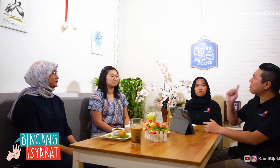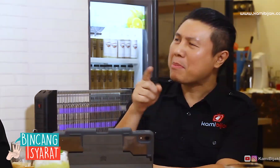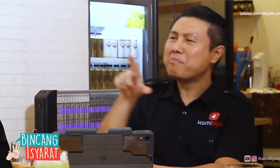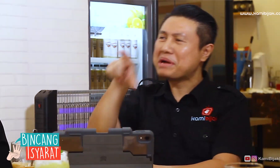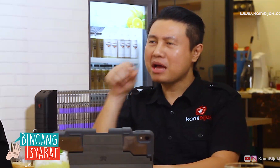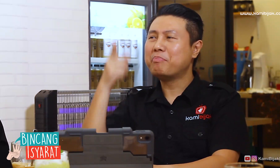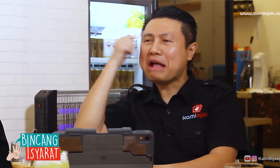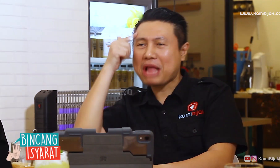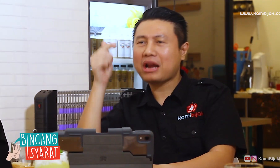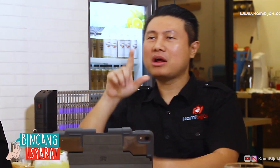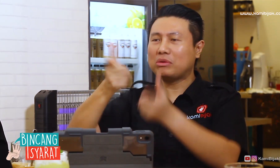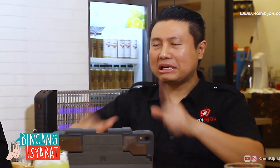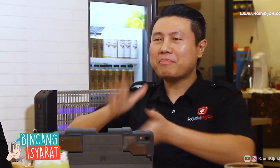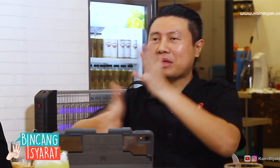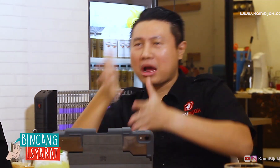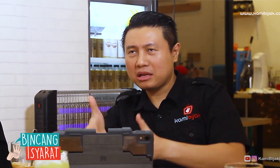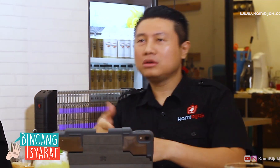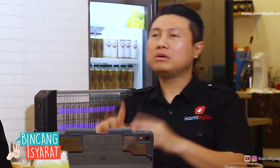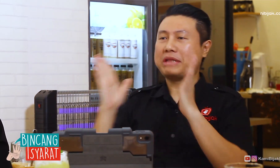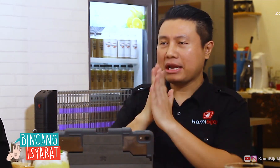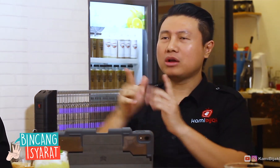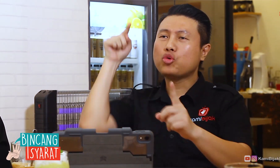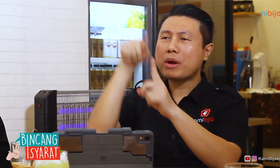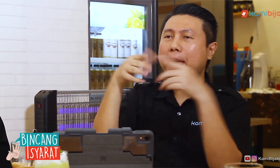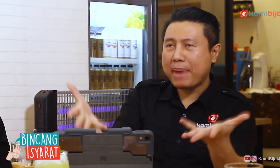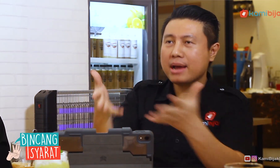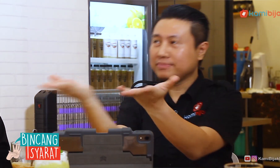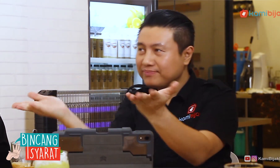What is the reason for choosing to learn sign language linguistics and what purpose?